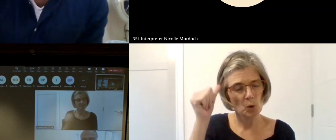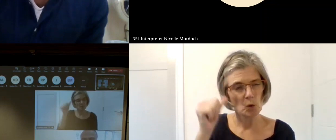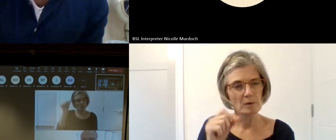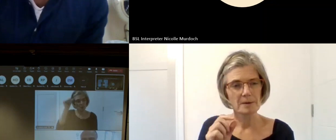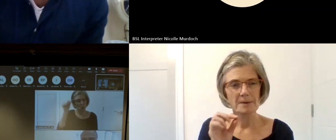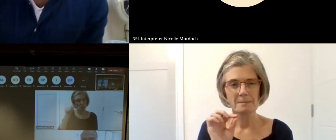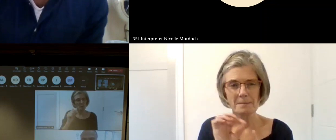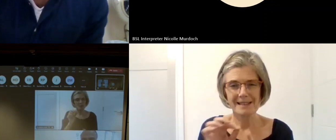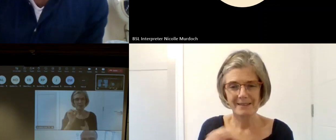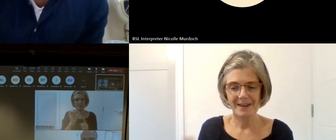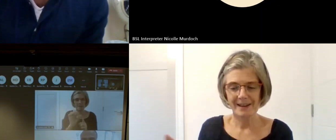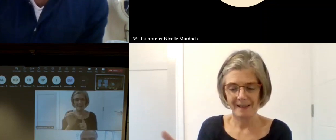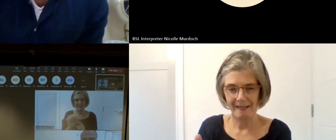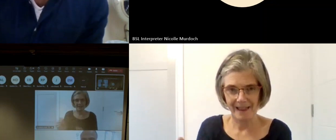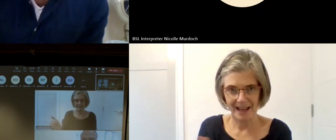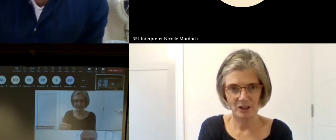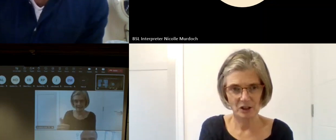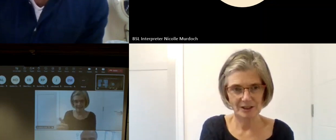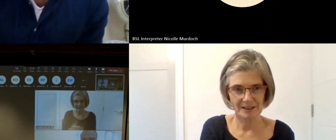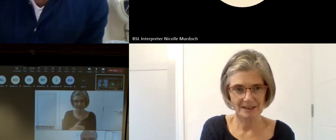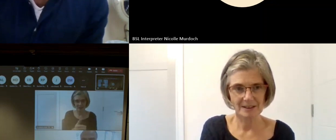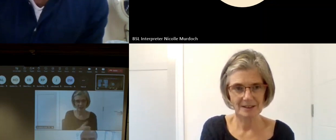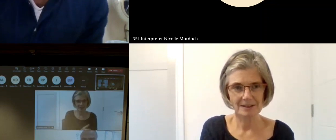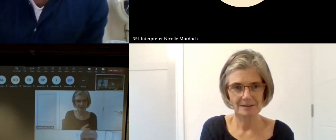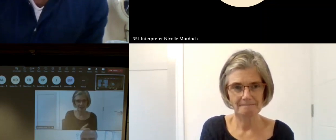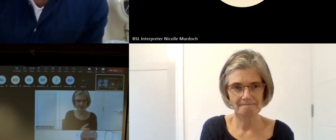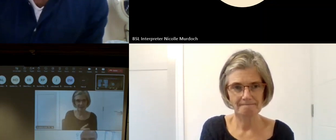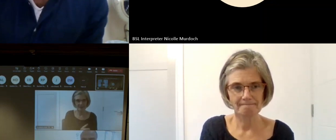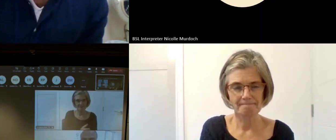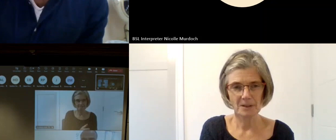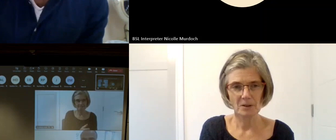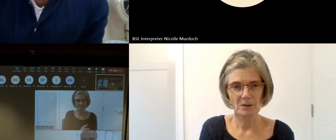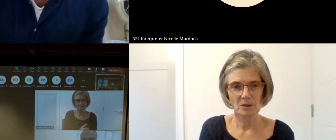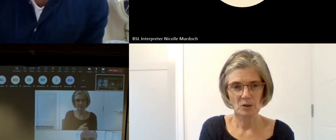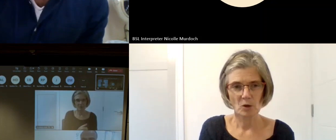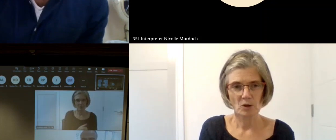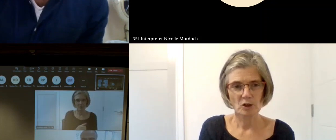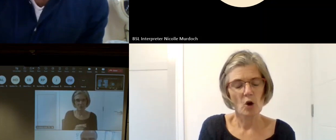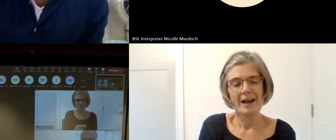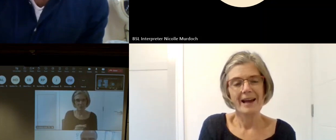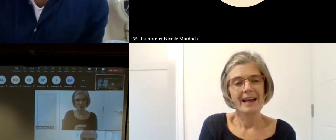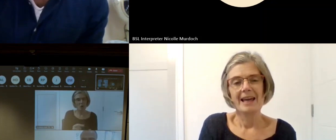being sort of curators of particular communities so we cannot be all things all people who decided